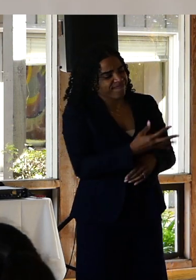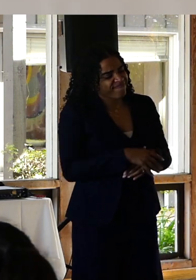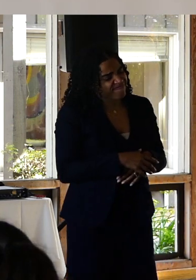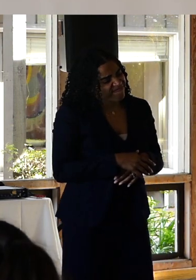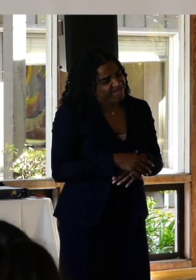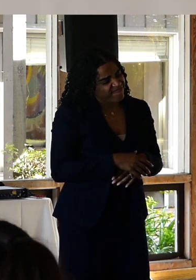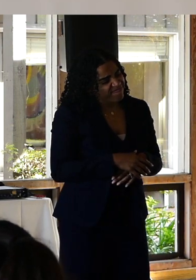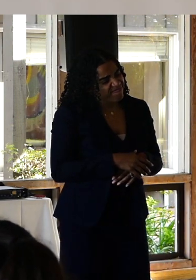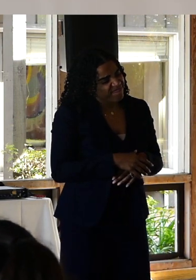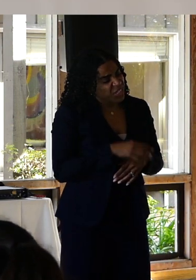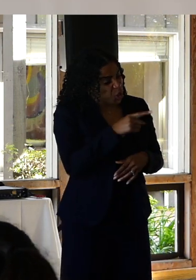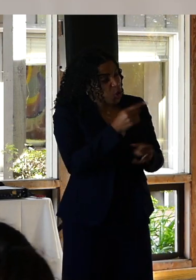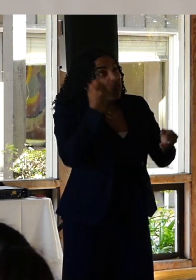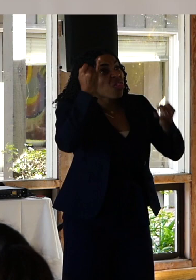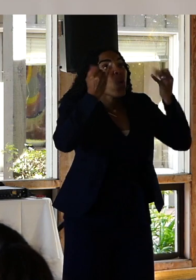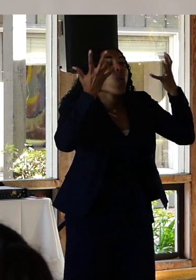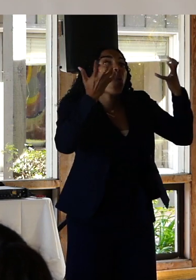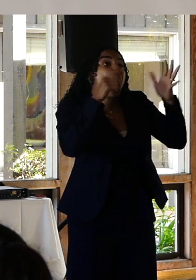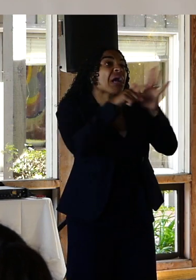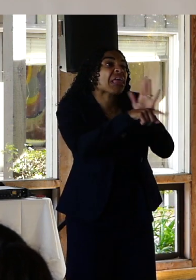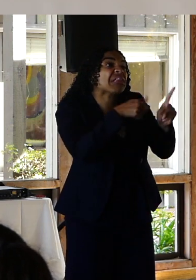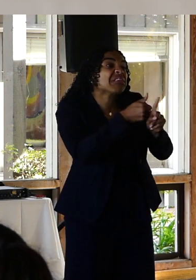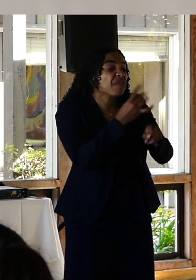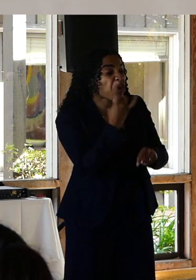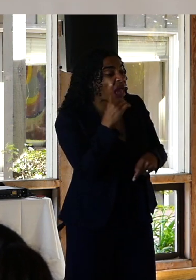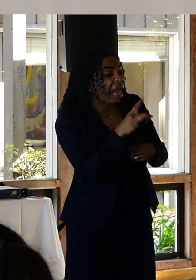After eight years of suicidal ideation if you were actually serious about